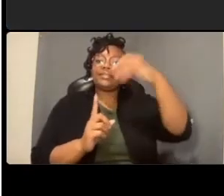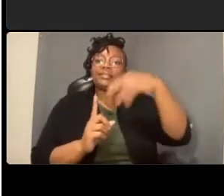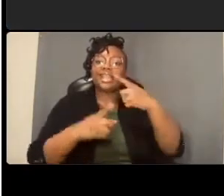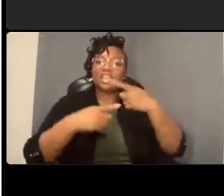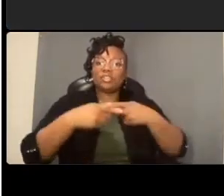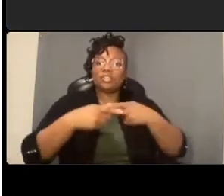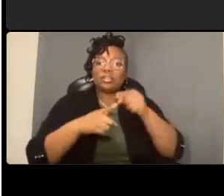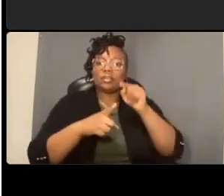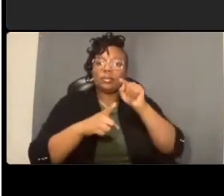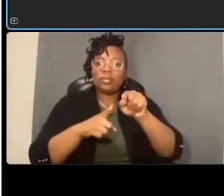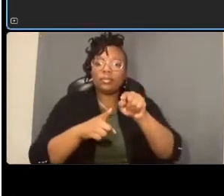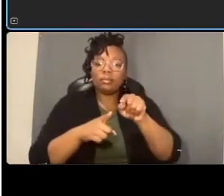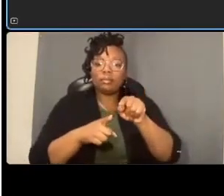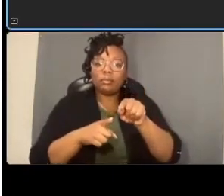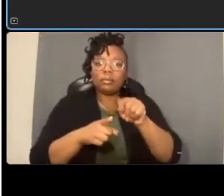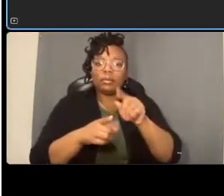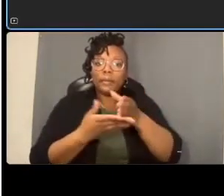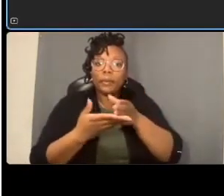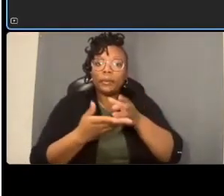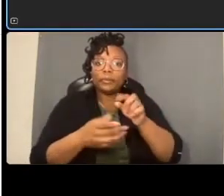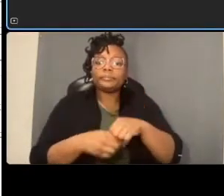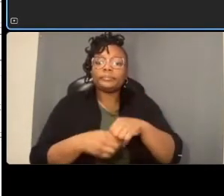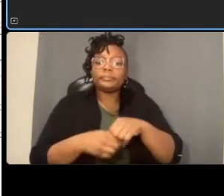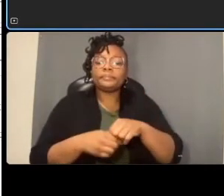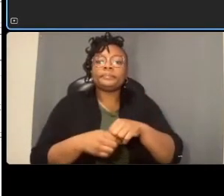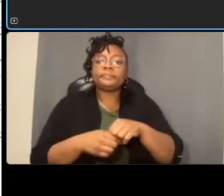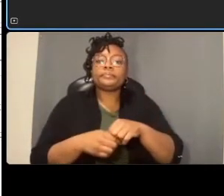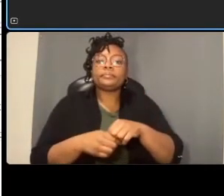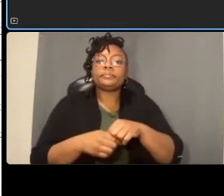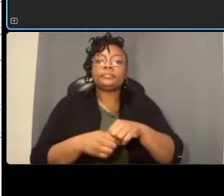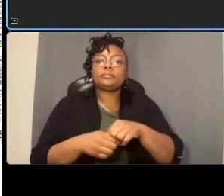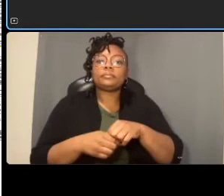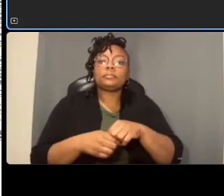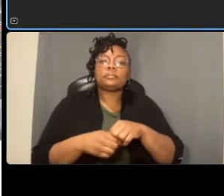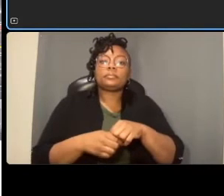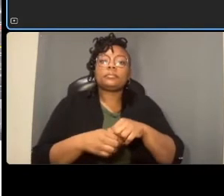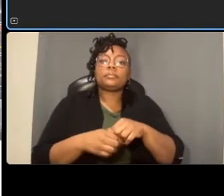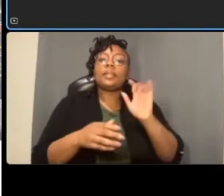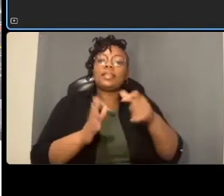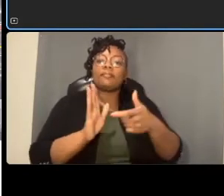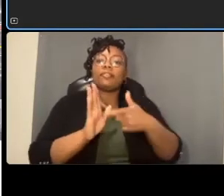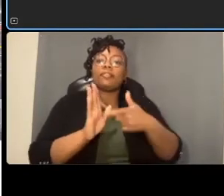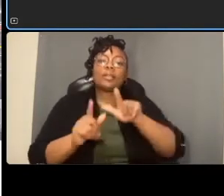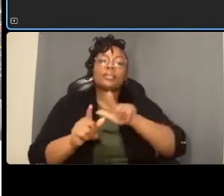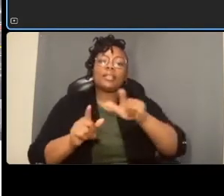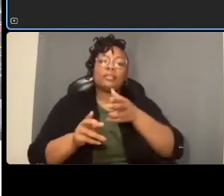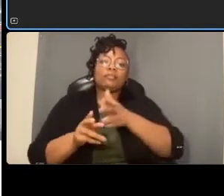and it does uh require a left turn lane dedicated left currently for vehicles traveling southbound